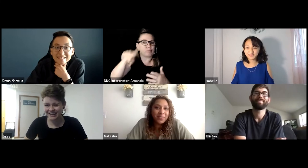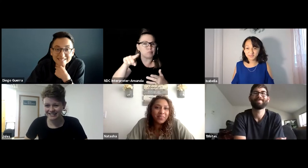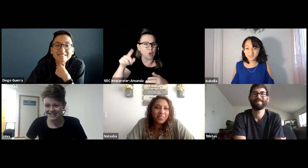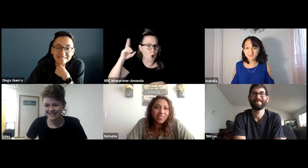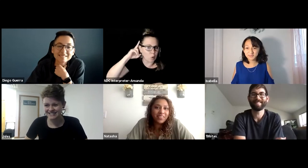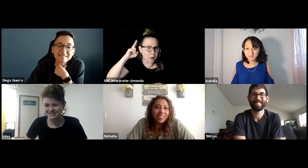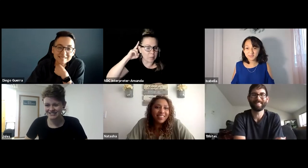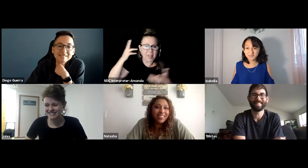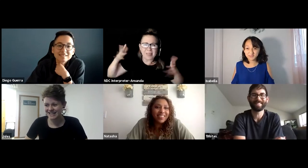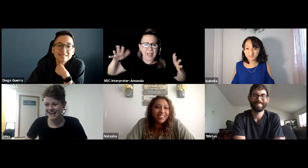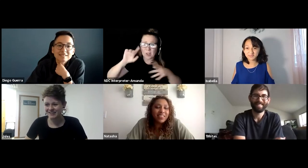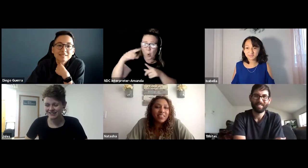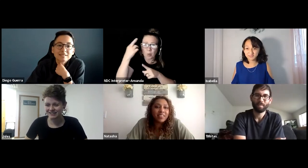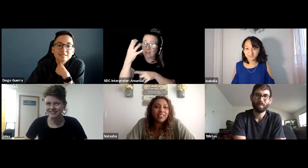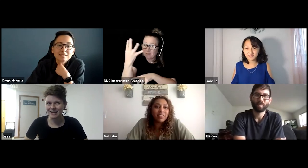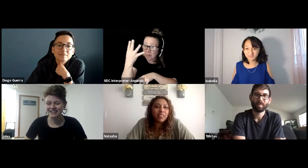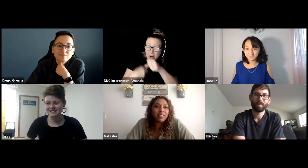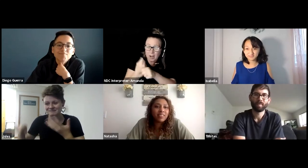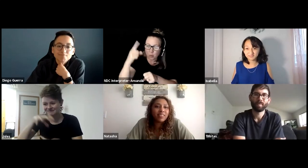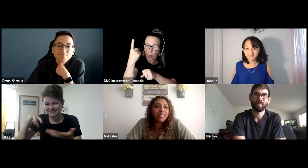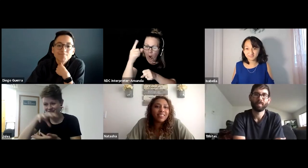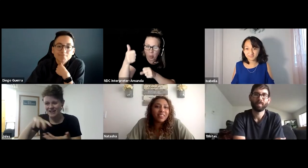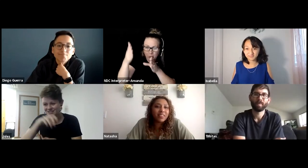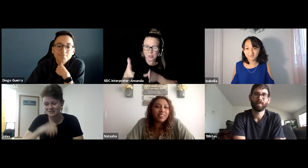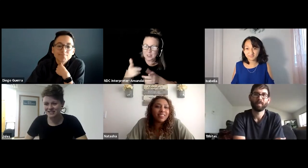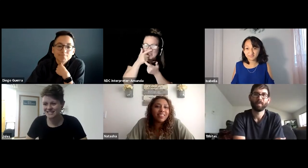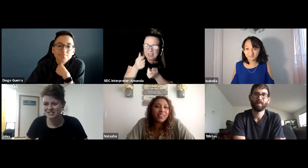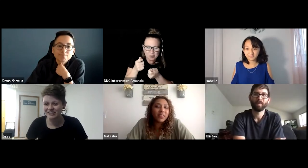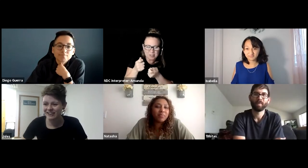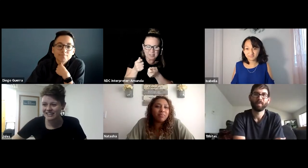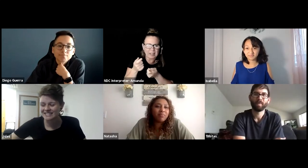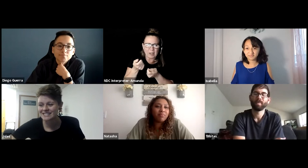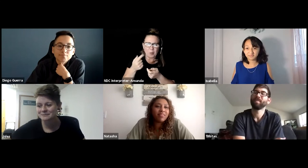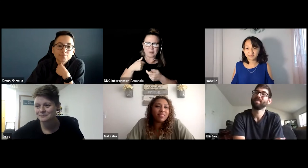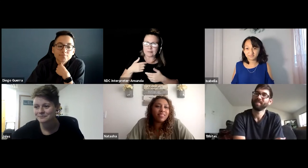It's interesting how little of that socialization there is.